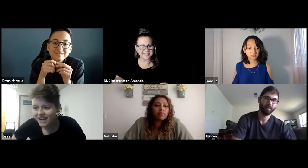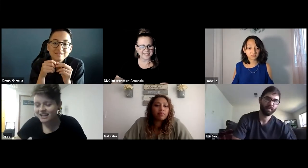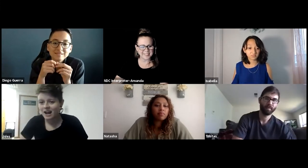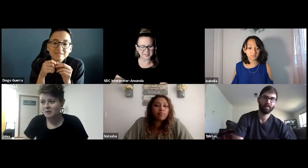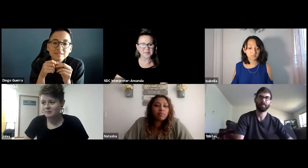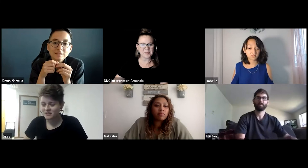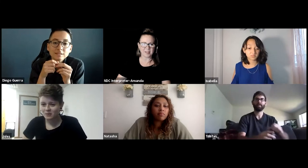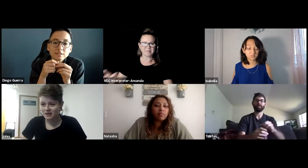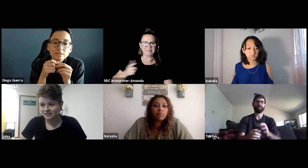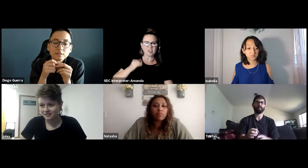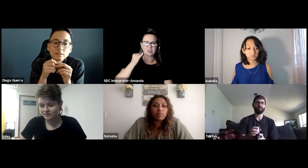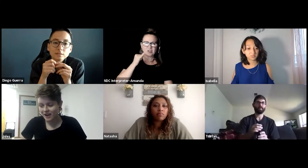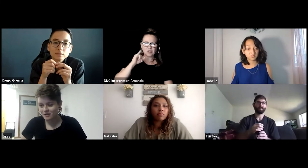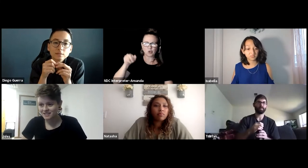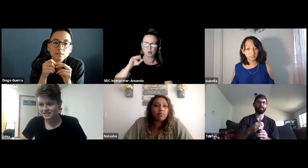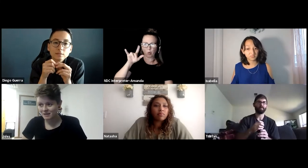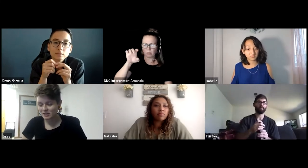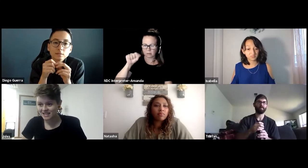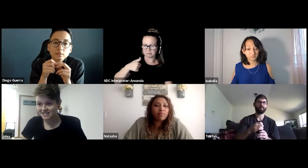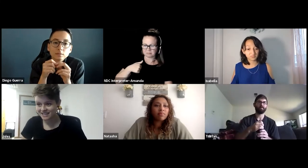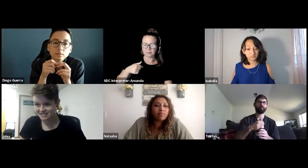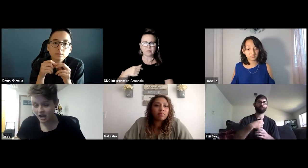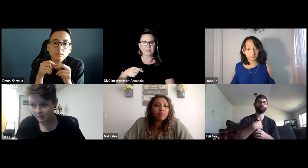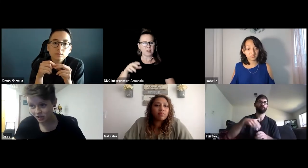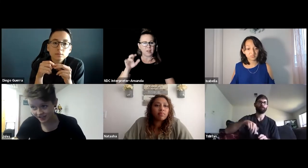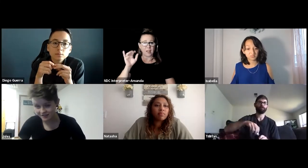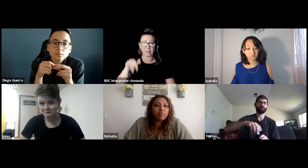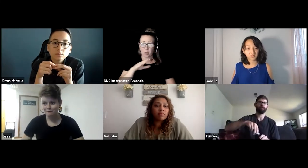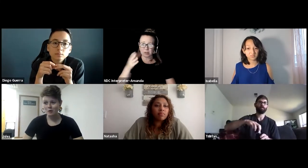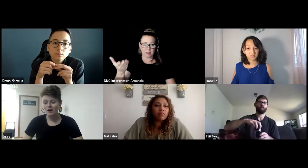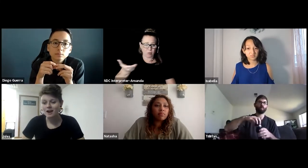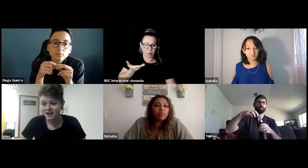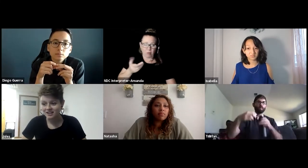Yeah, so that wasn't presented as an option for us.